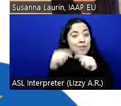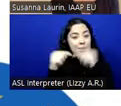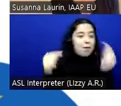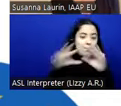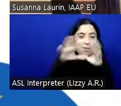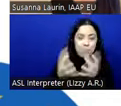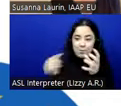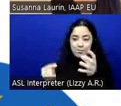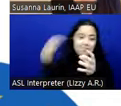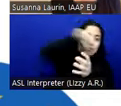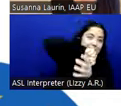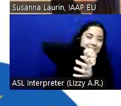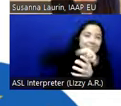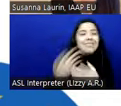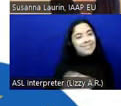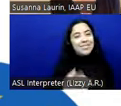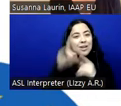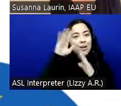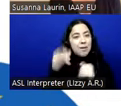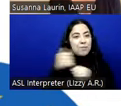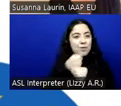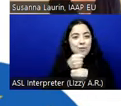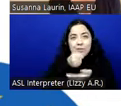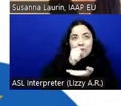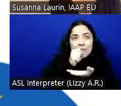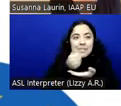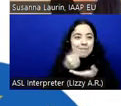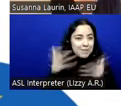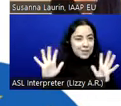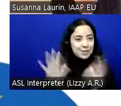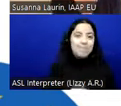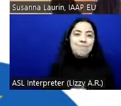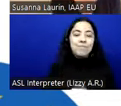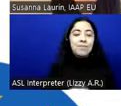the morning. I hope you had your coffee. And for the rest of us, it's afternoon here in Europe.